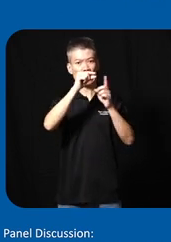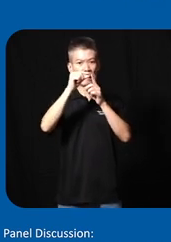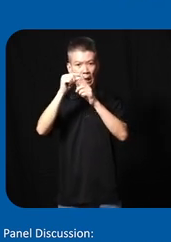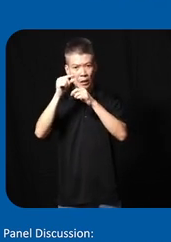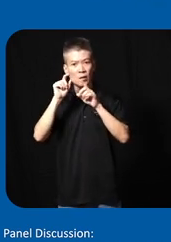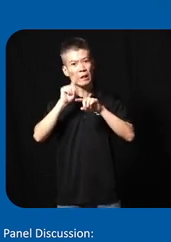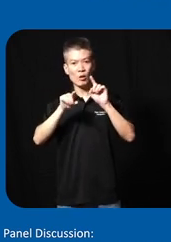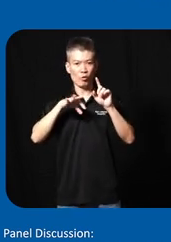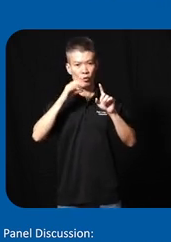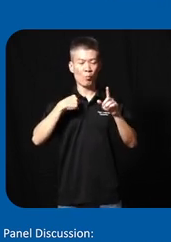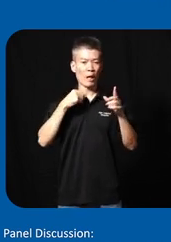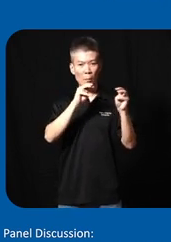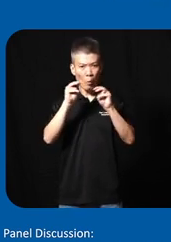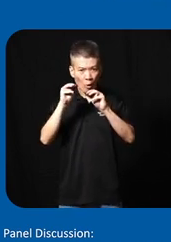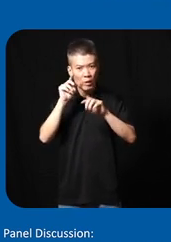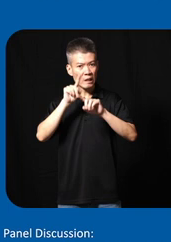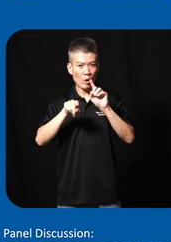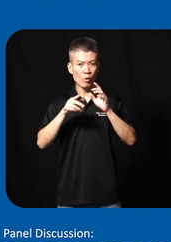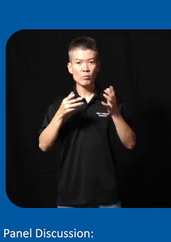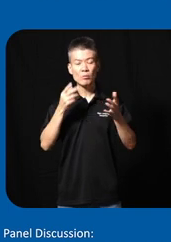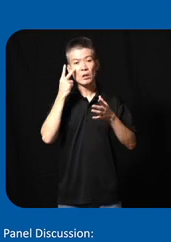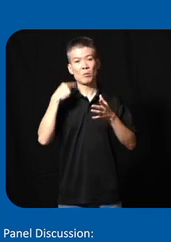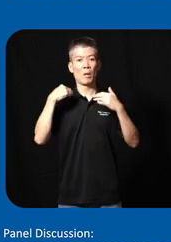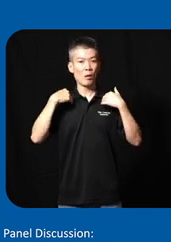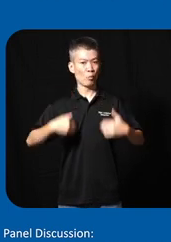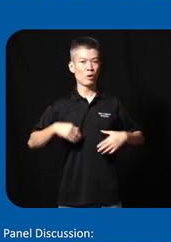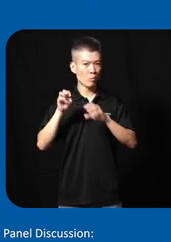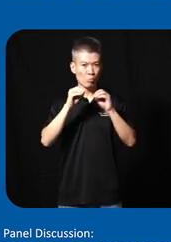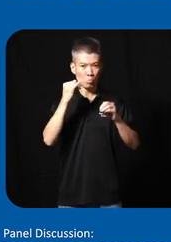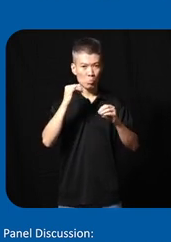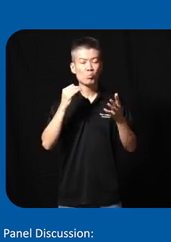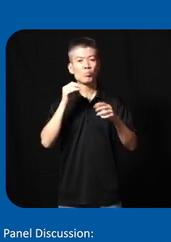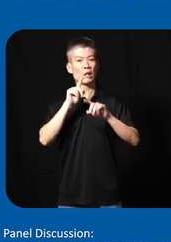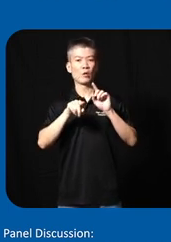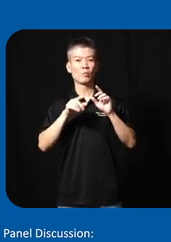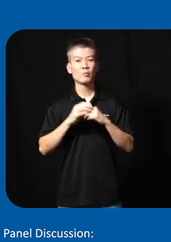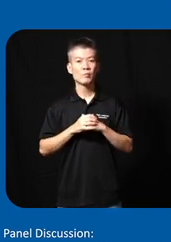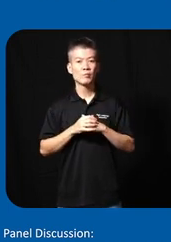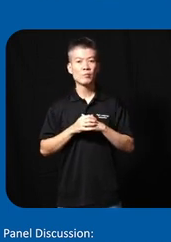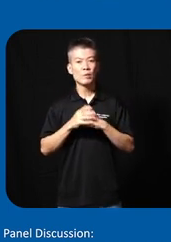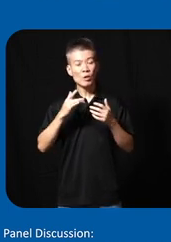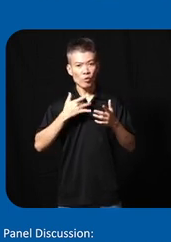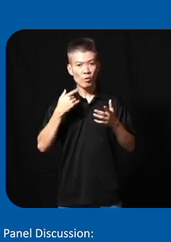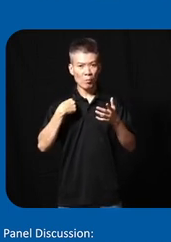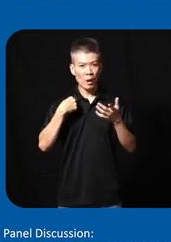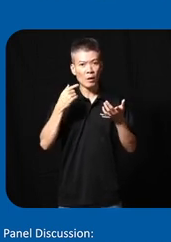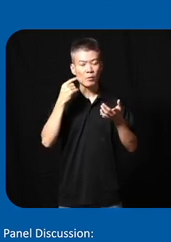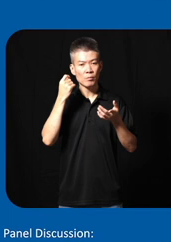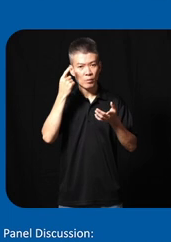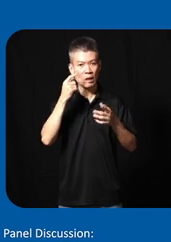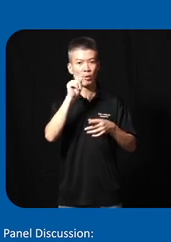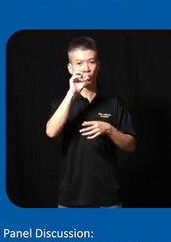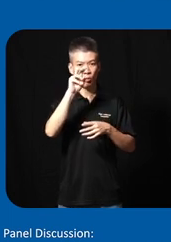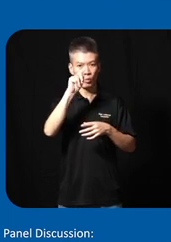you cannot feel my motion you cannot see my body movement you cannot uh feel my tonality so that's